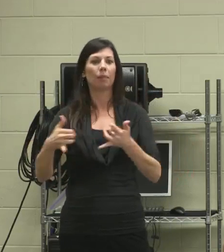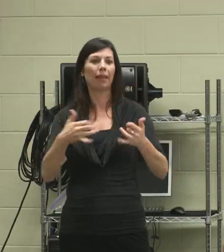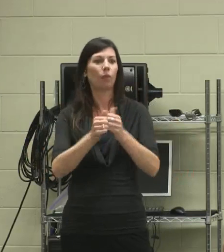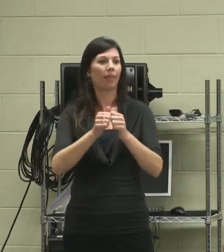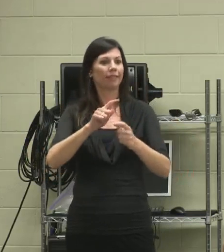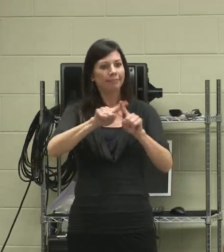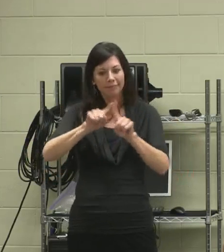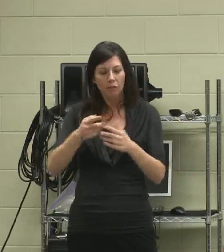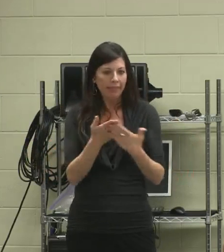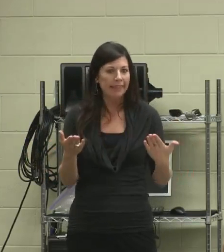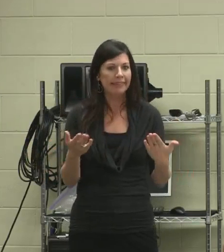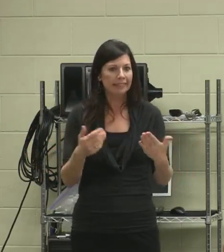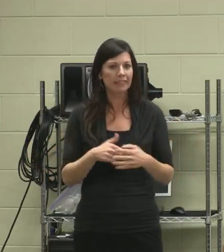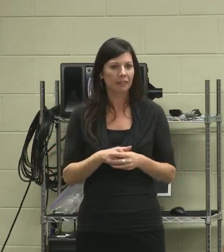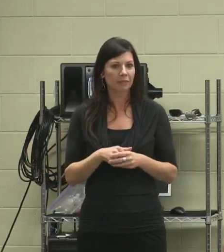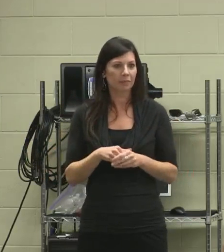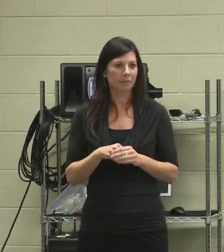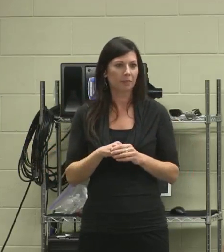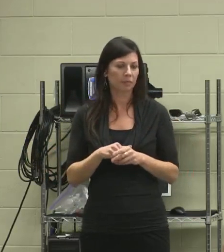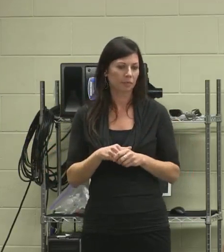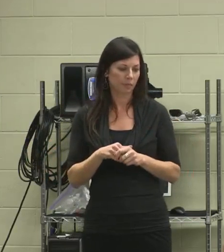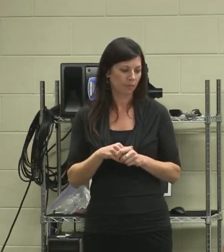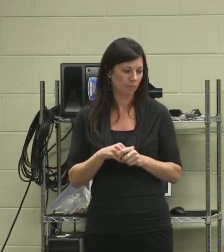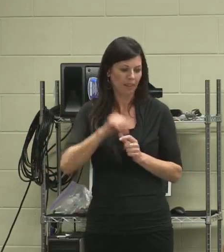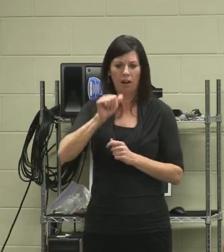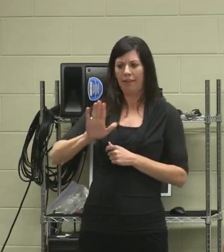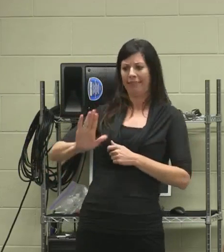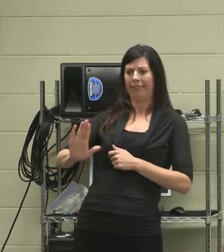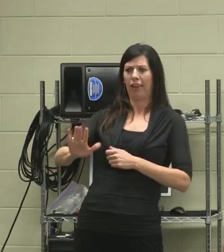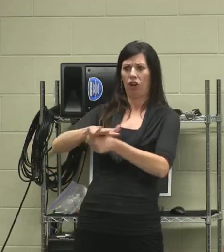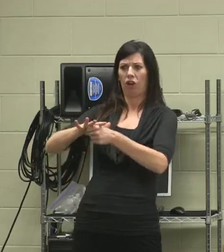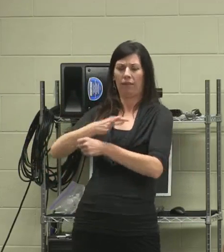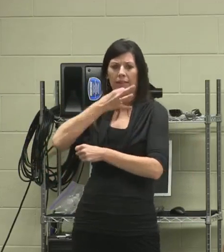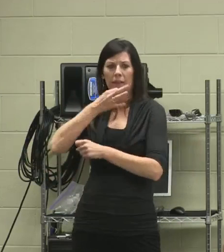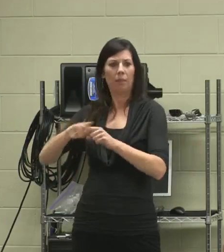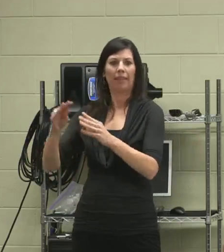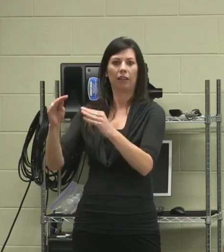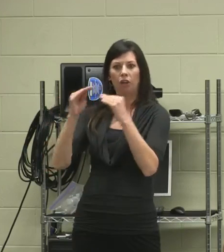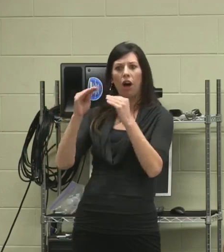that wasn't their area at all. They let me, they taught me a little bit about it,